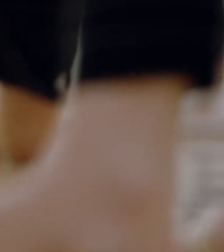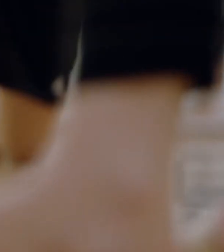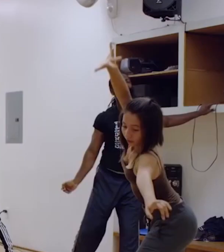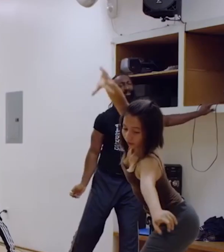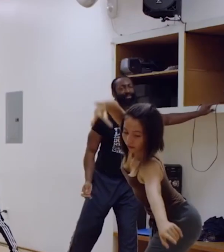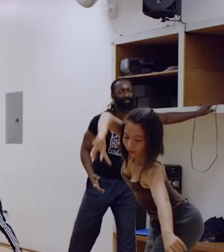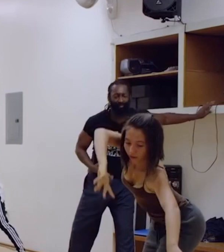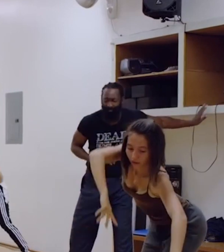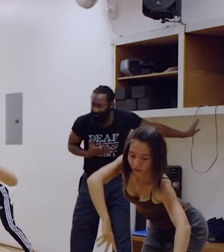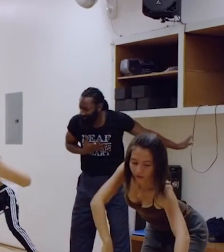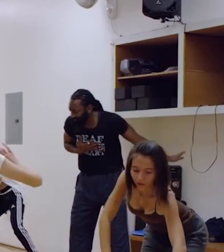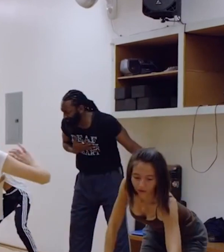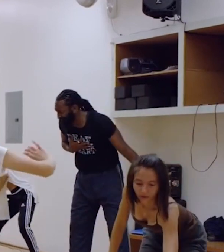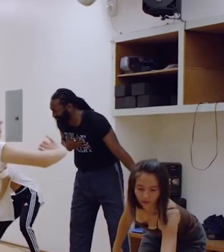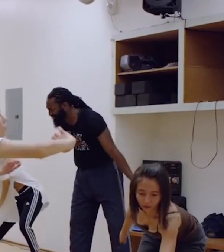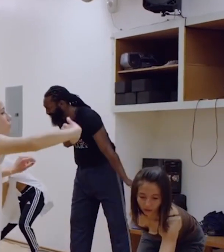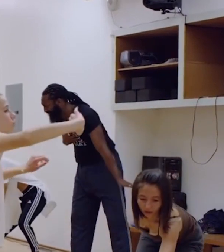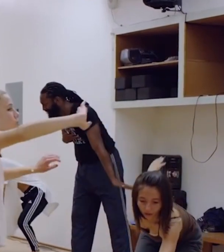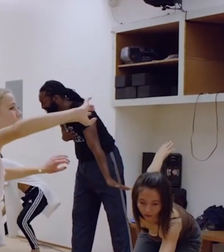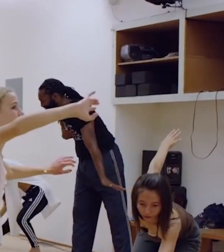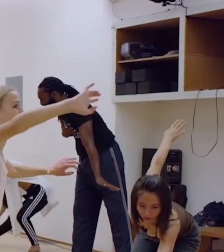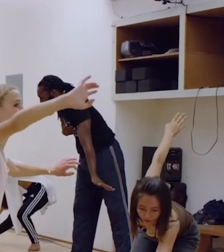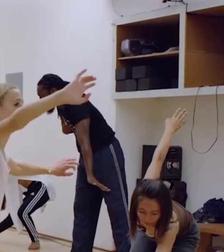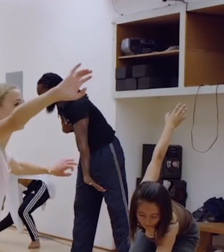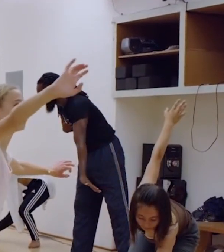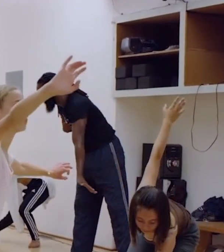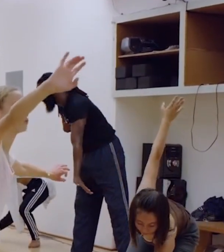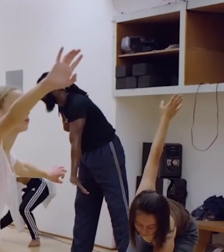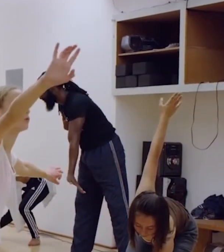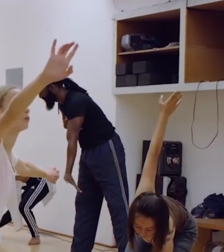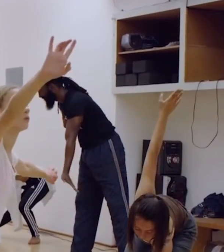In a class, Antoine’s teenaged students move in slow motion, stretching their bodies.